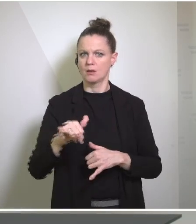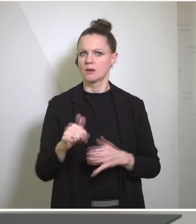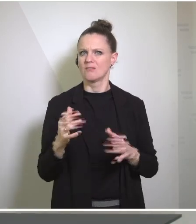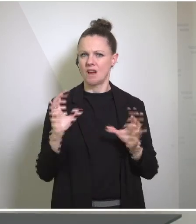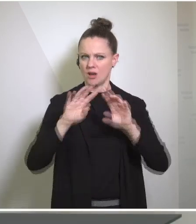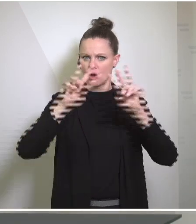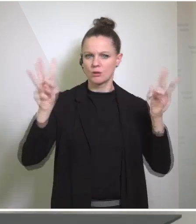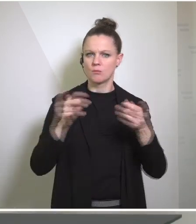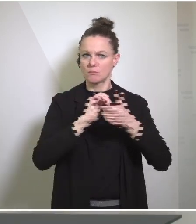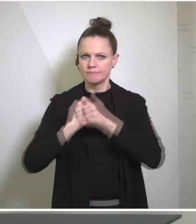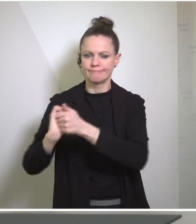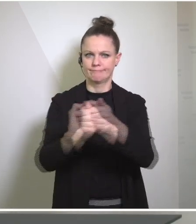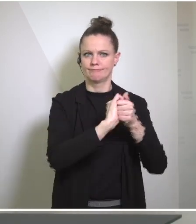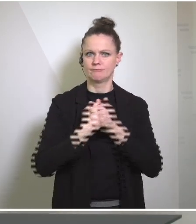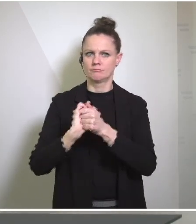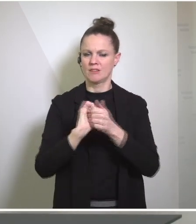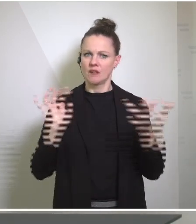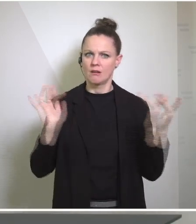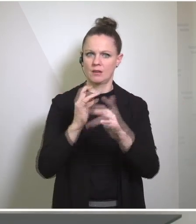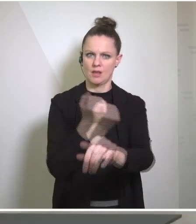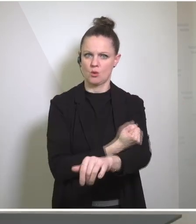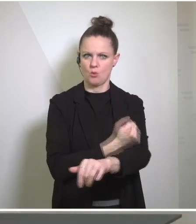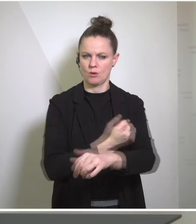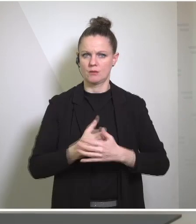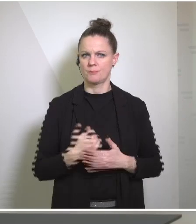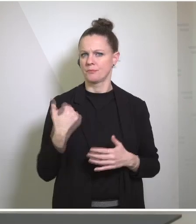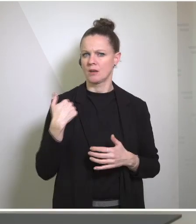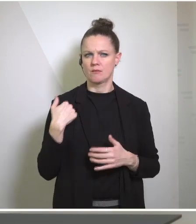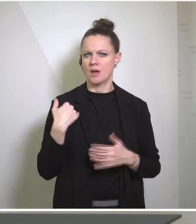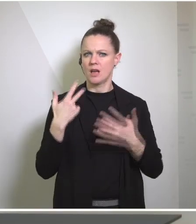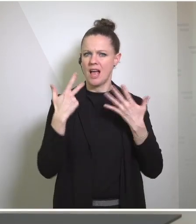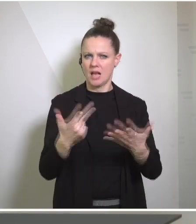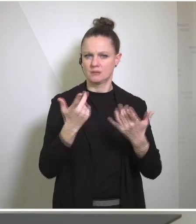coalition to address synthetic drugs. We had about 80 countries at our first meeting, we're